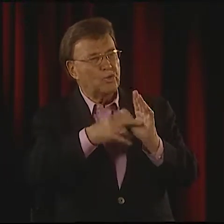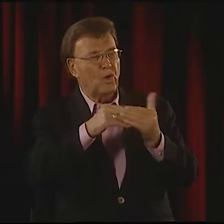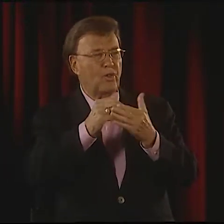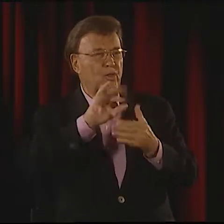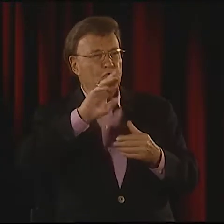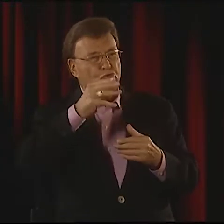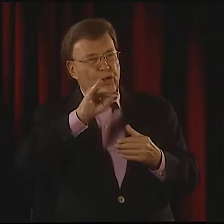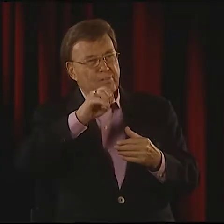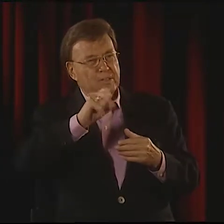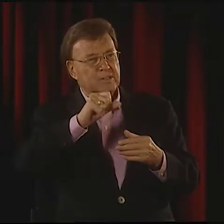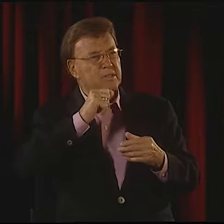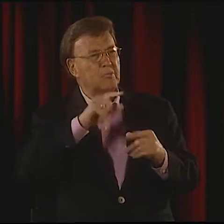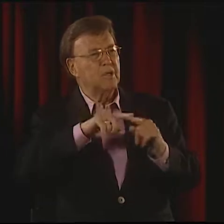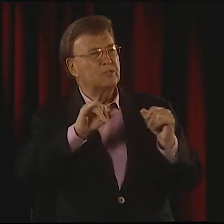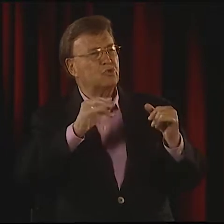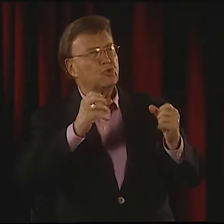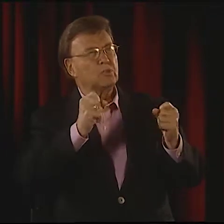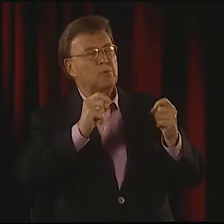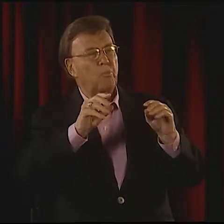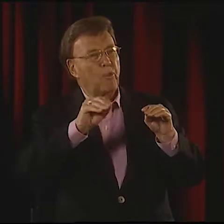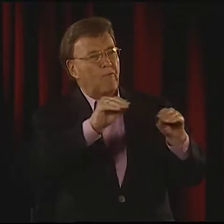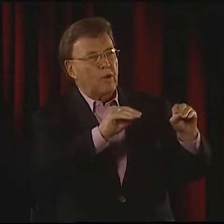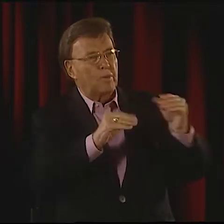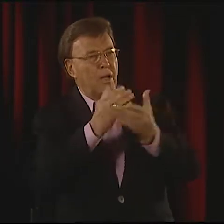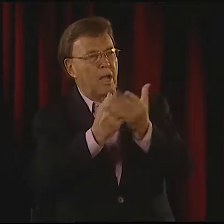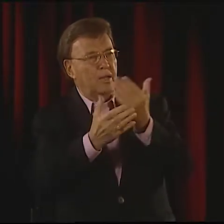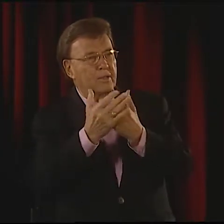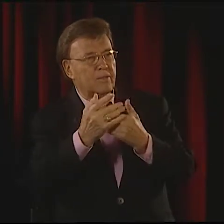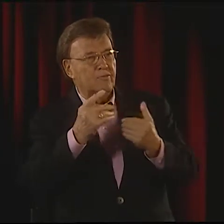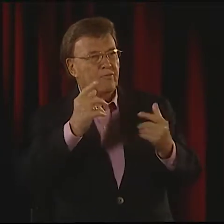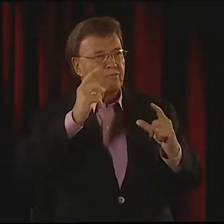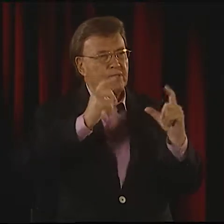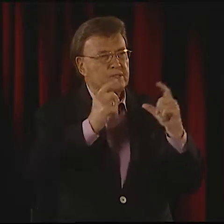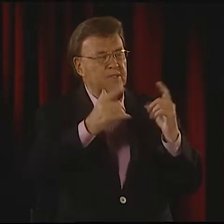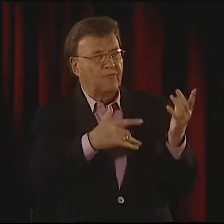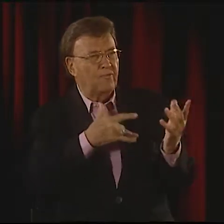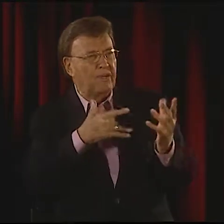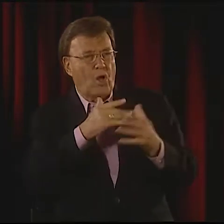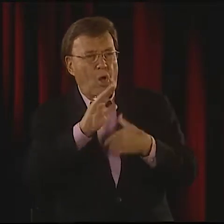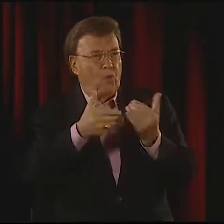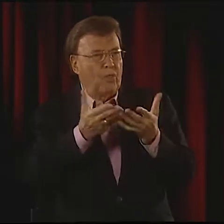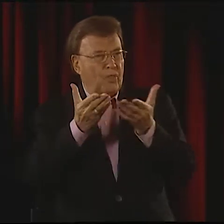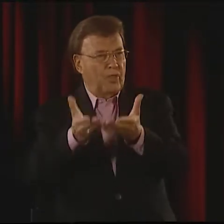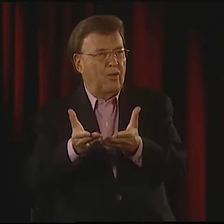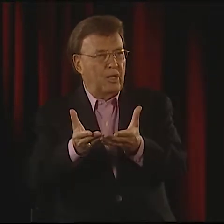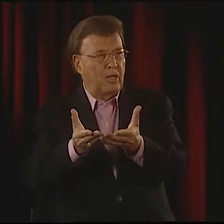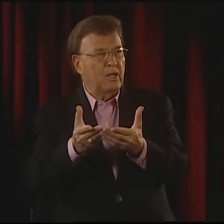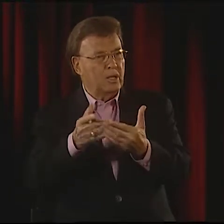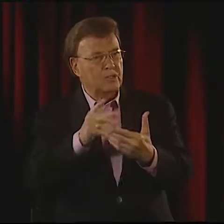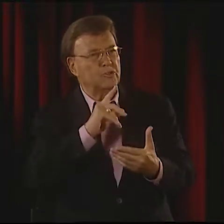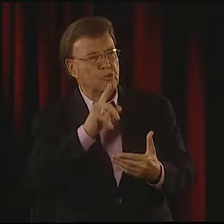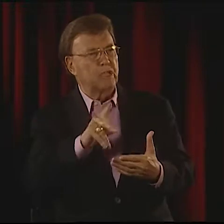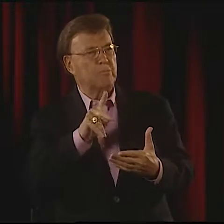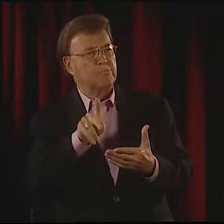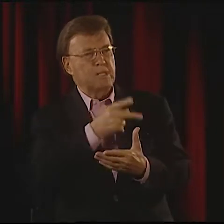HE DIDN'T PAY ATTENTION TO RULES OR GRAMMAR. IT WAS THE MOVEMENT OF HIS HANDS AND HIS FACIAL EXPRESSION. EVERYTHING WAS THERE.